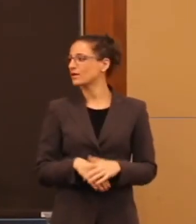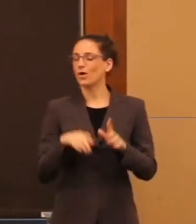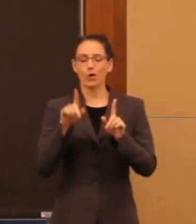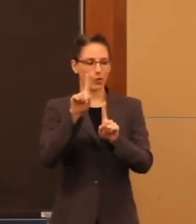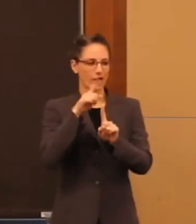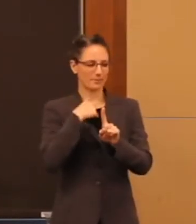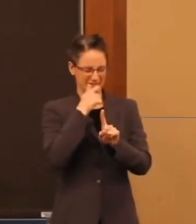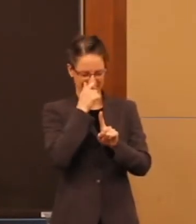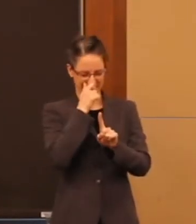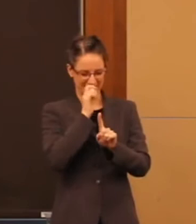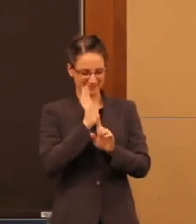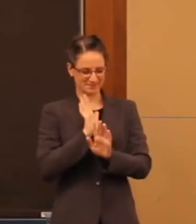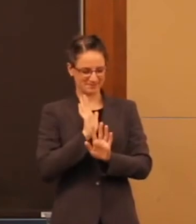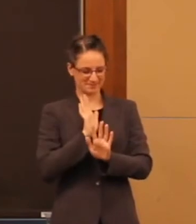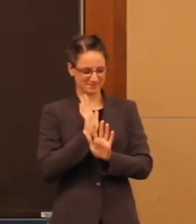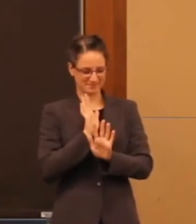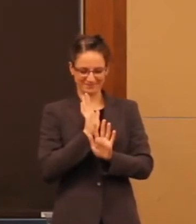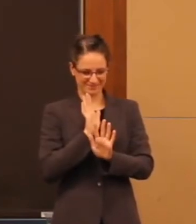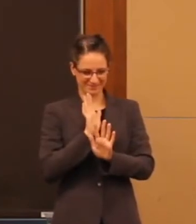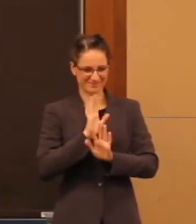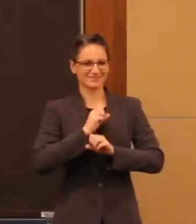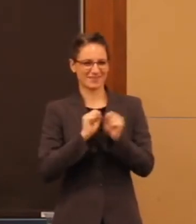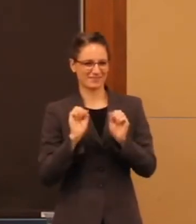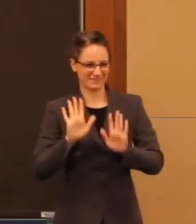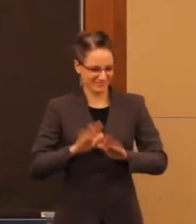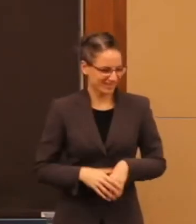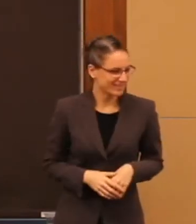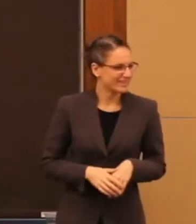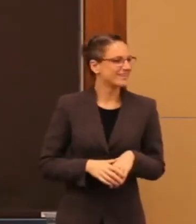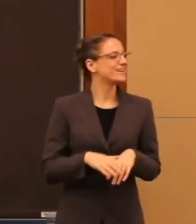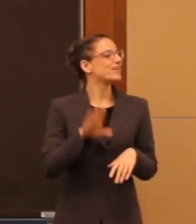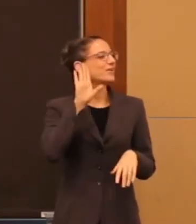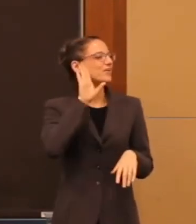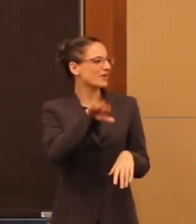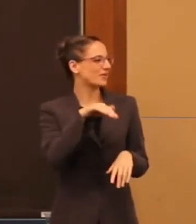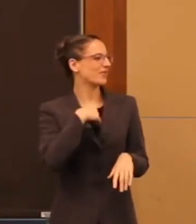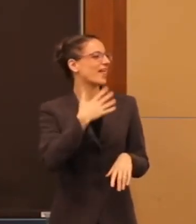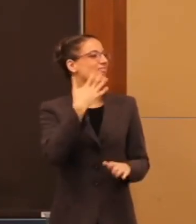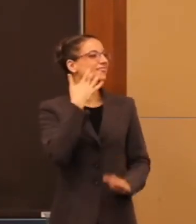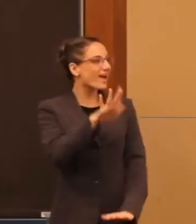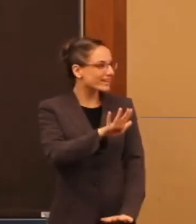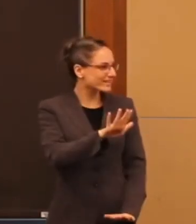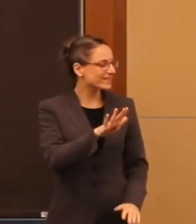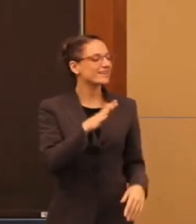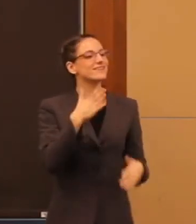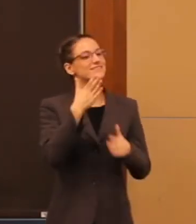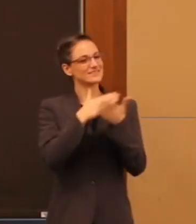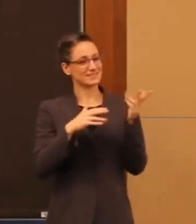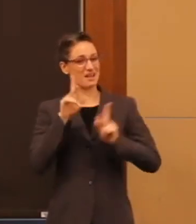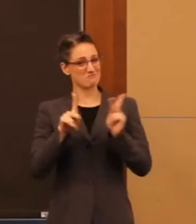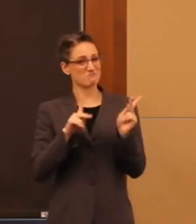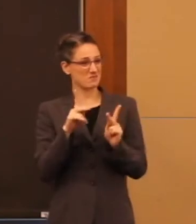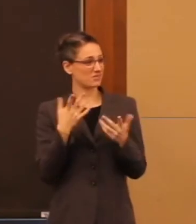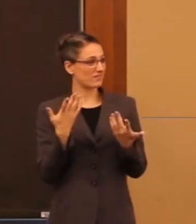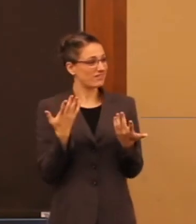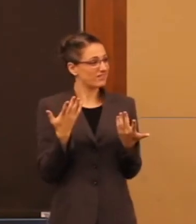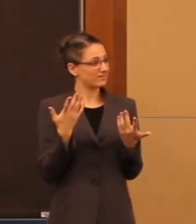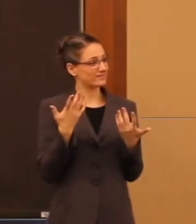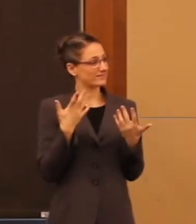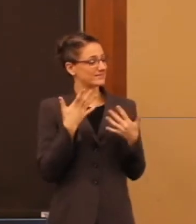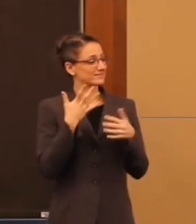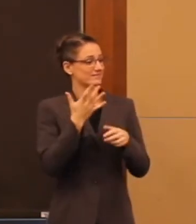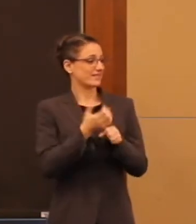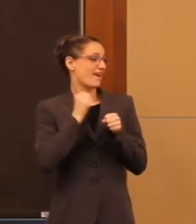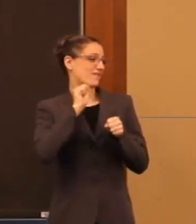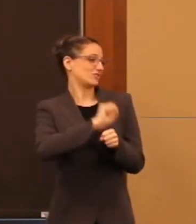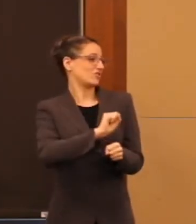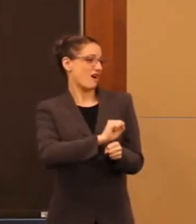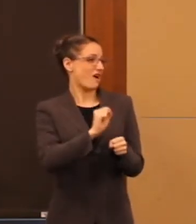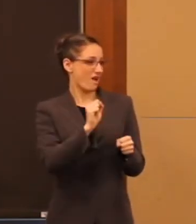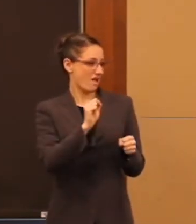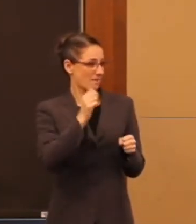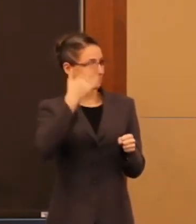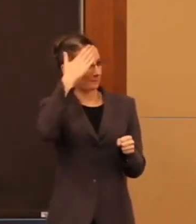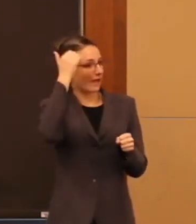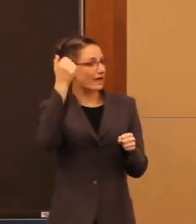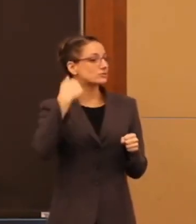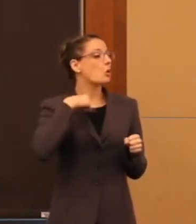We're very lucky, some people get jobs, just because they know somebody.